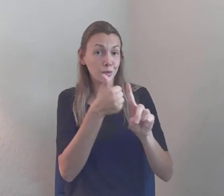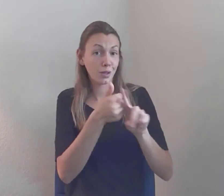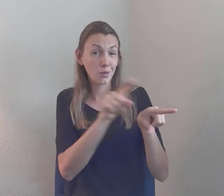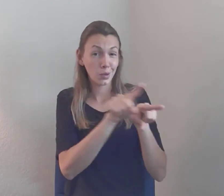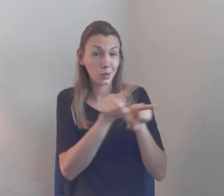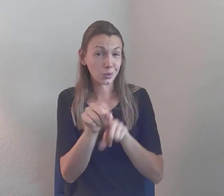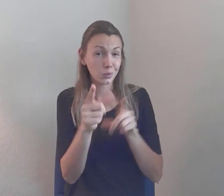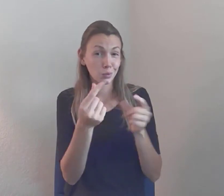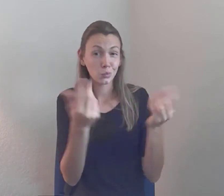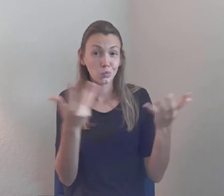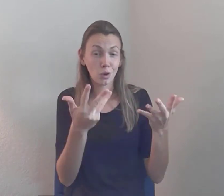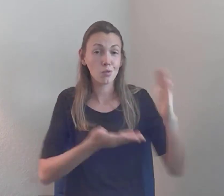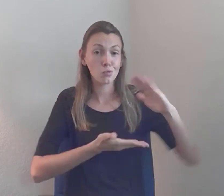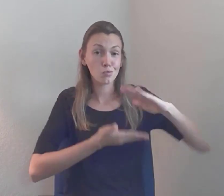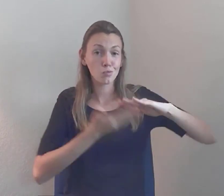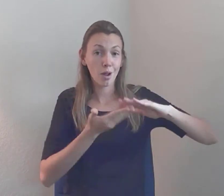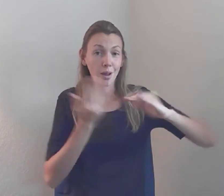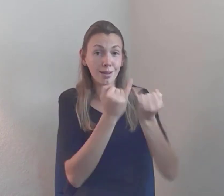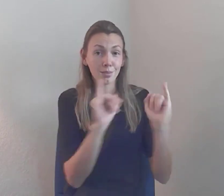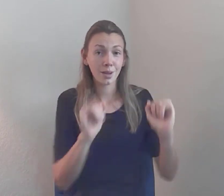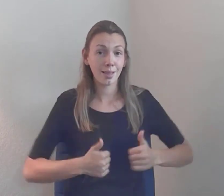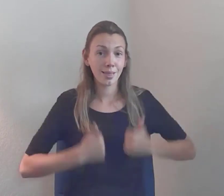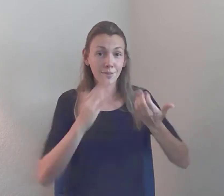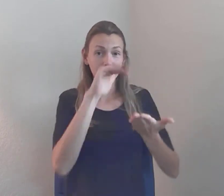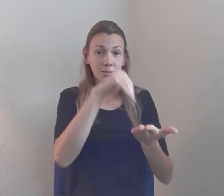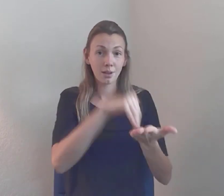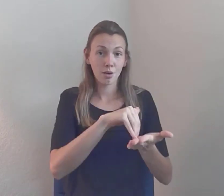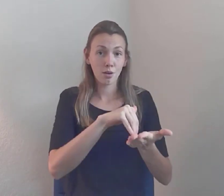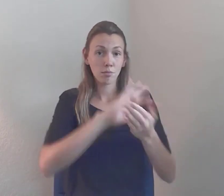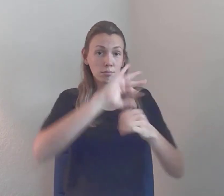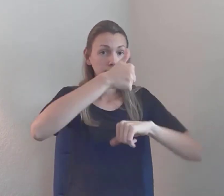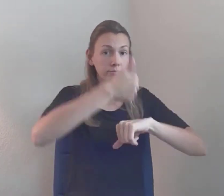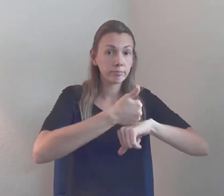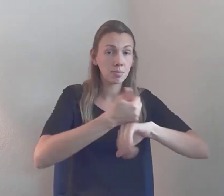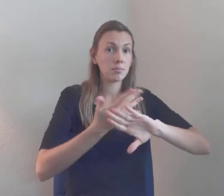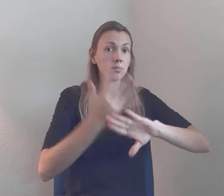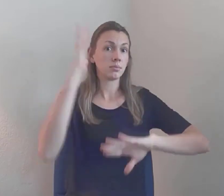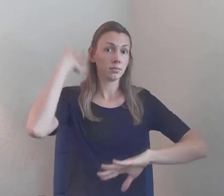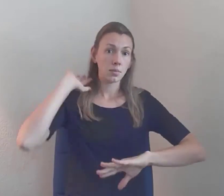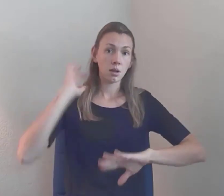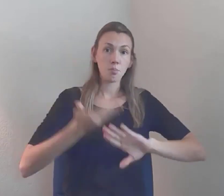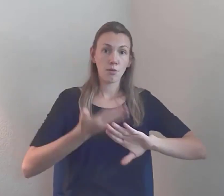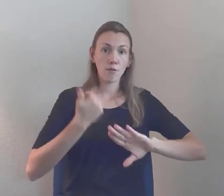Back in the old days before we actually had a lot of money in there... Uhmm...